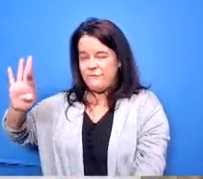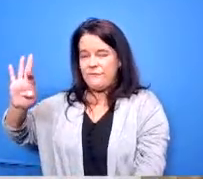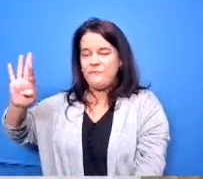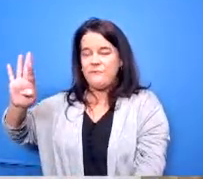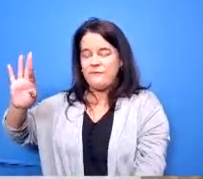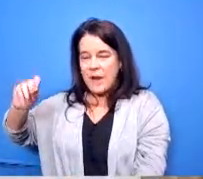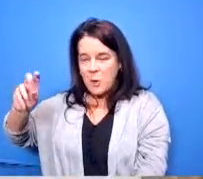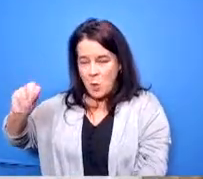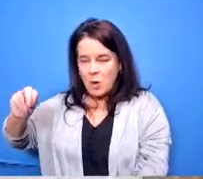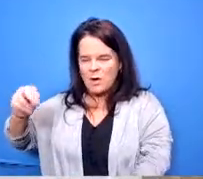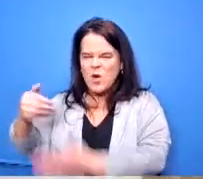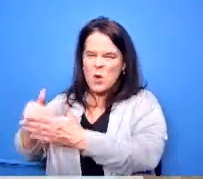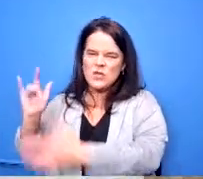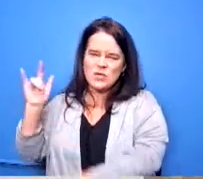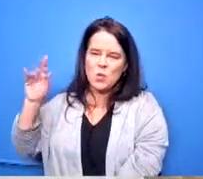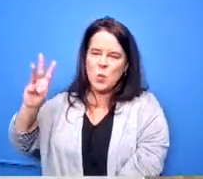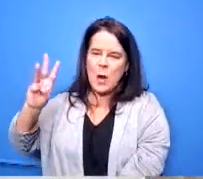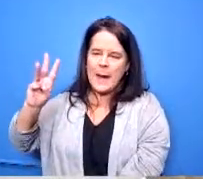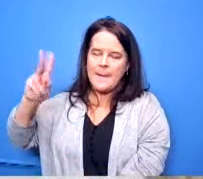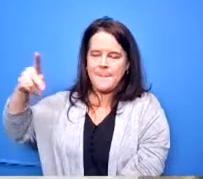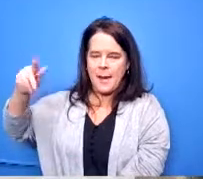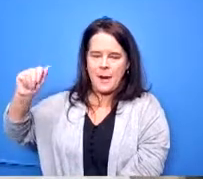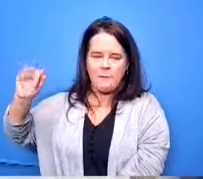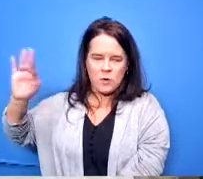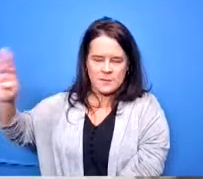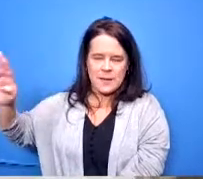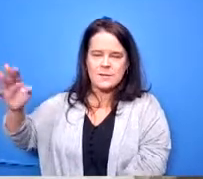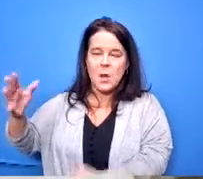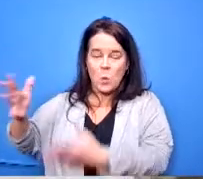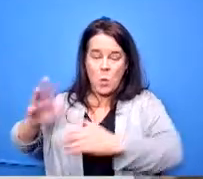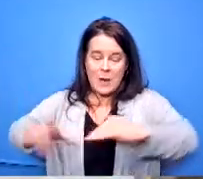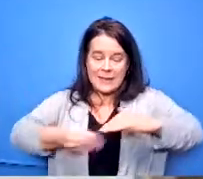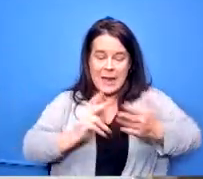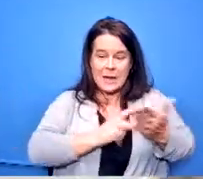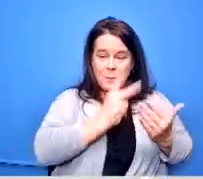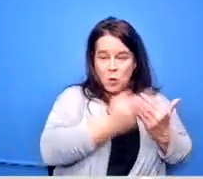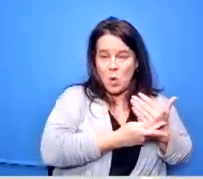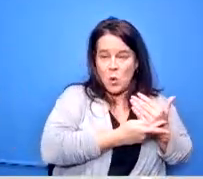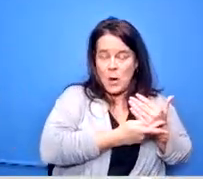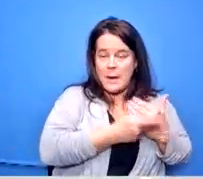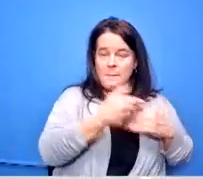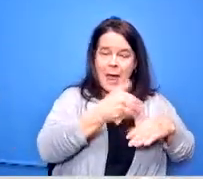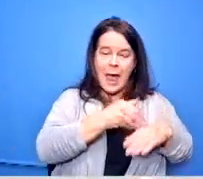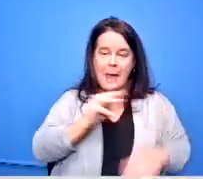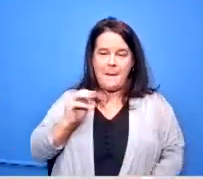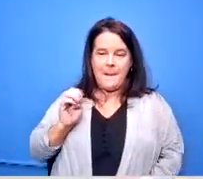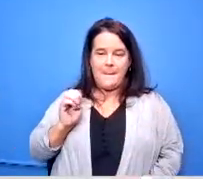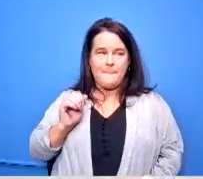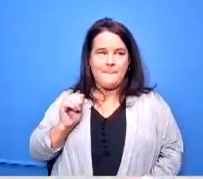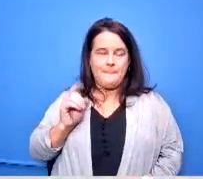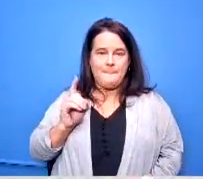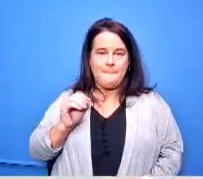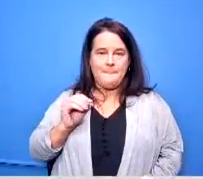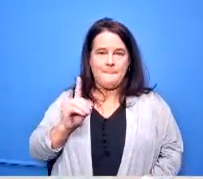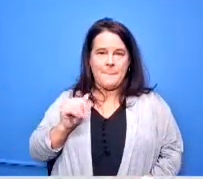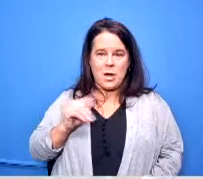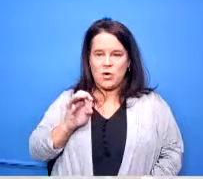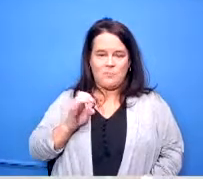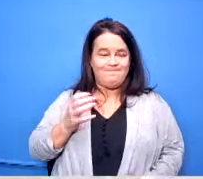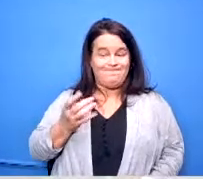an air program at meadowdale at the time and and they didn't want to do that with us so we did try